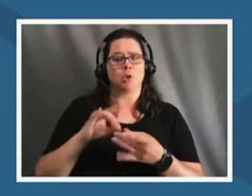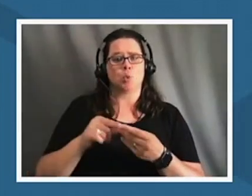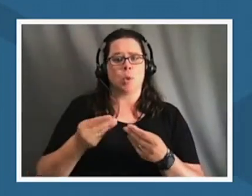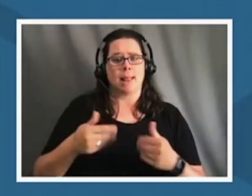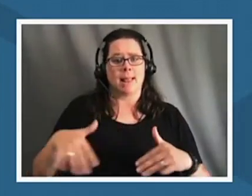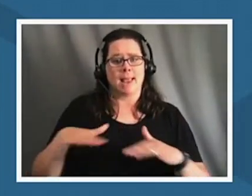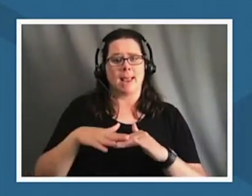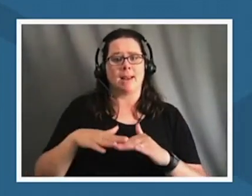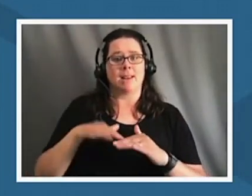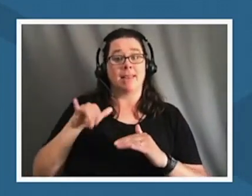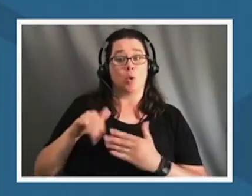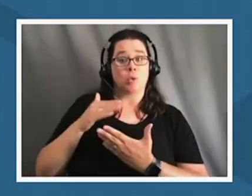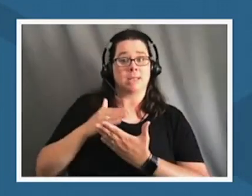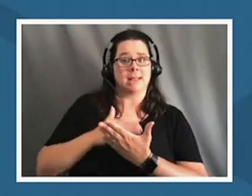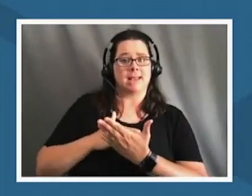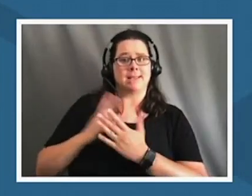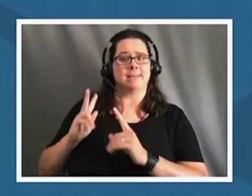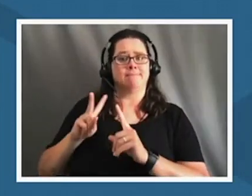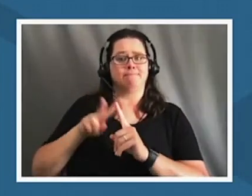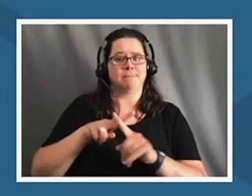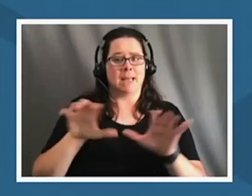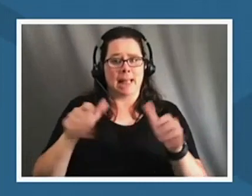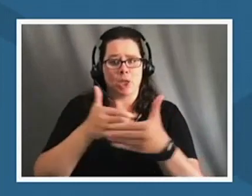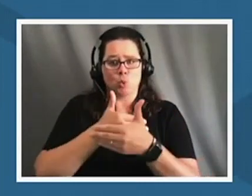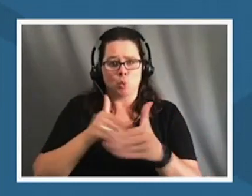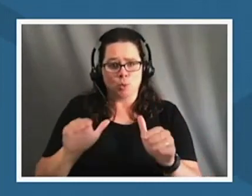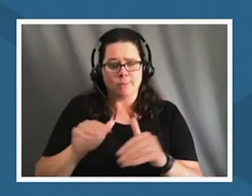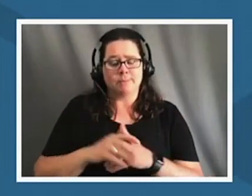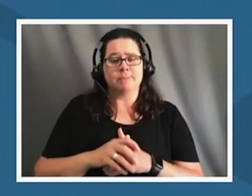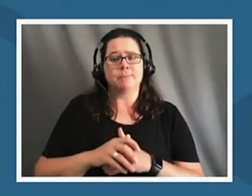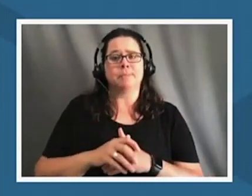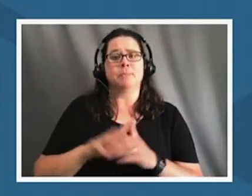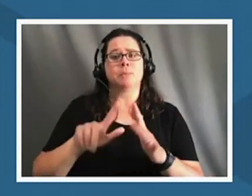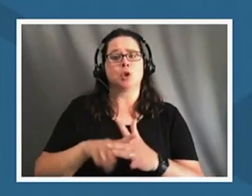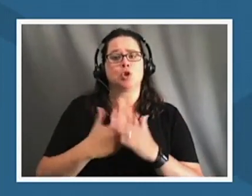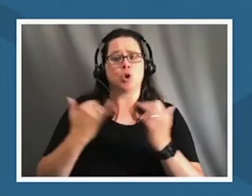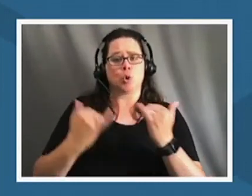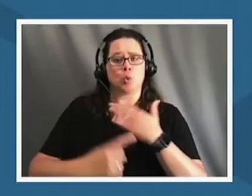classroom so let's begin our session